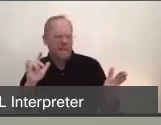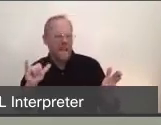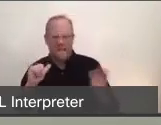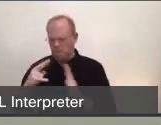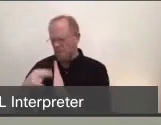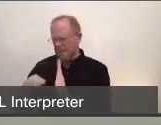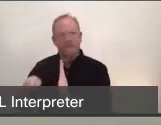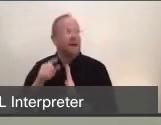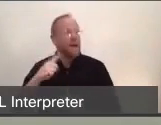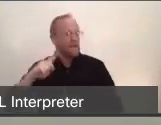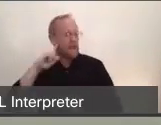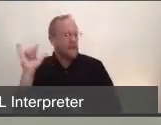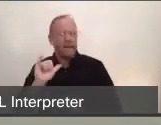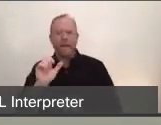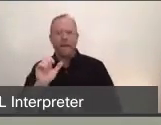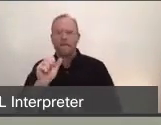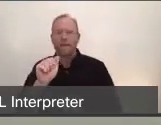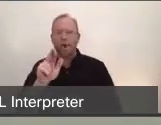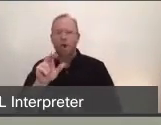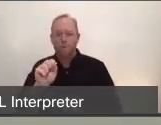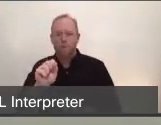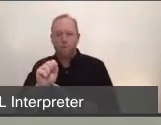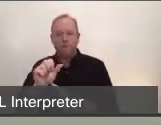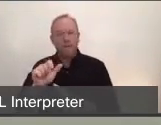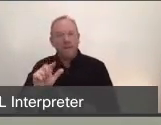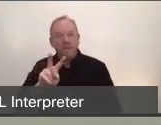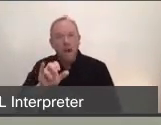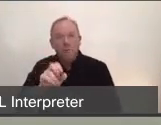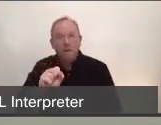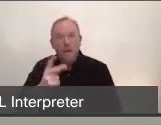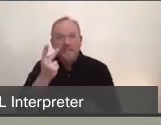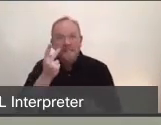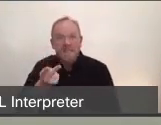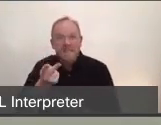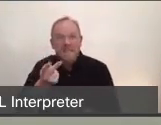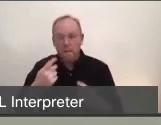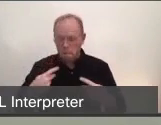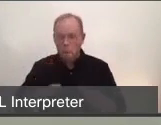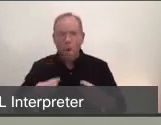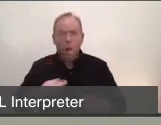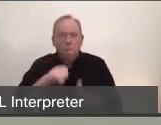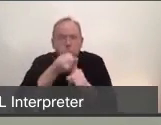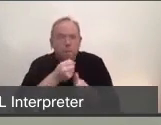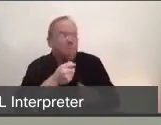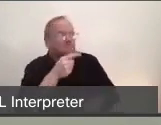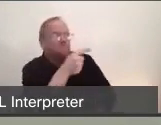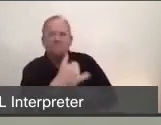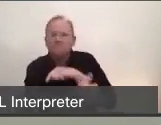monitoring this virus that we were seeing in this pneumonia picture we were seeing in China. And some people might have seen it in the news